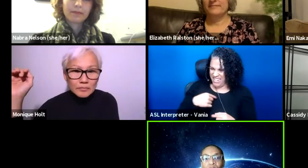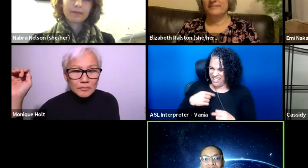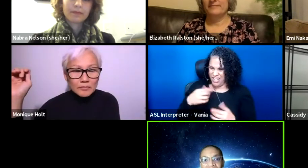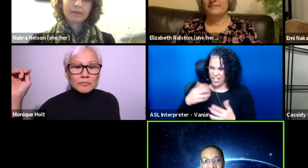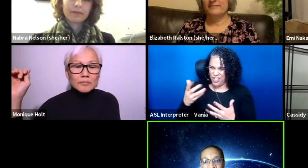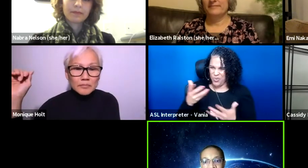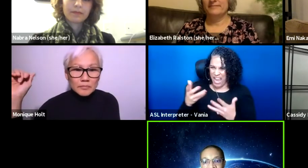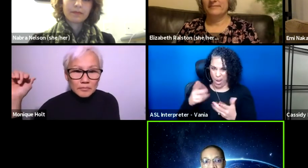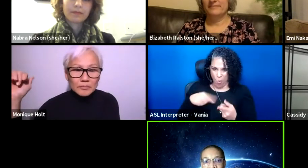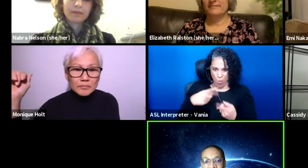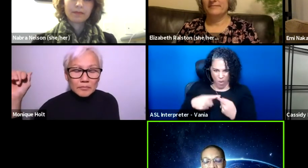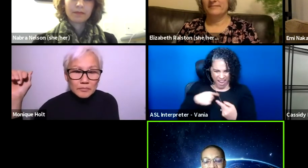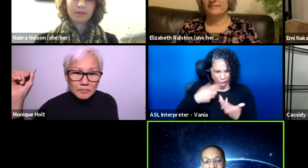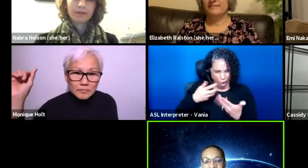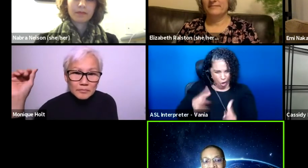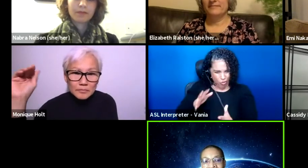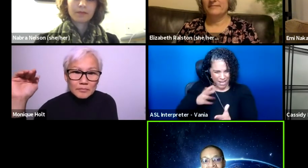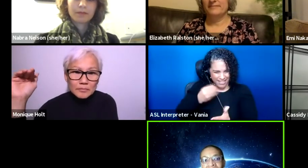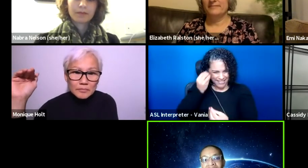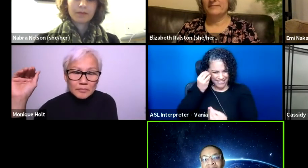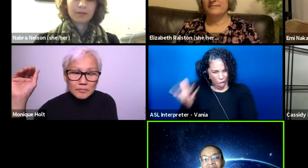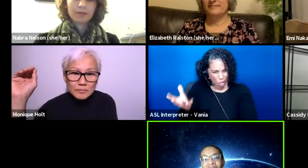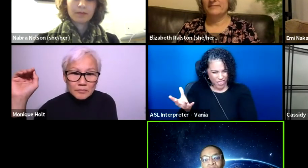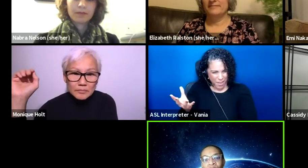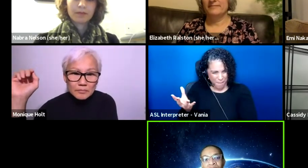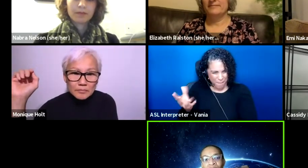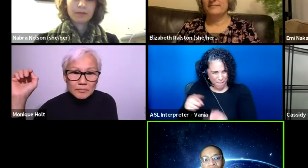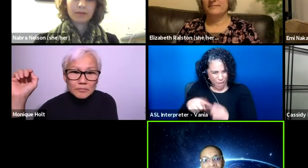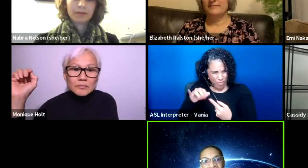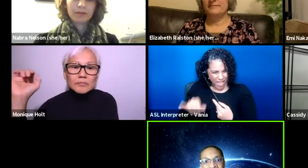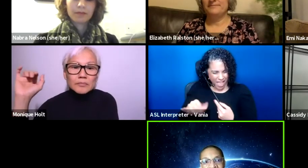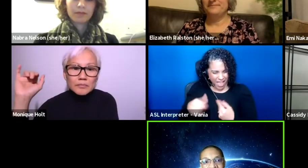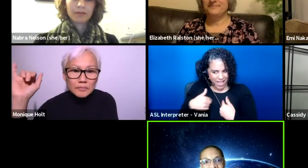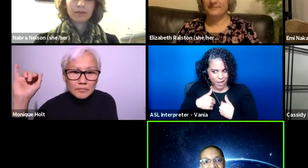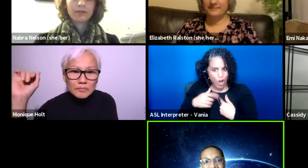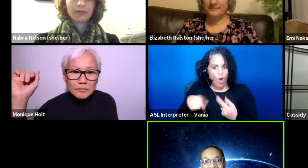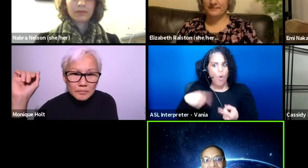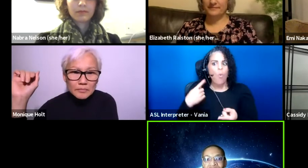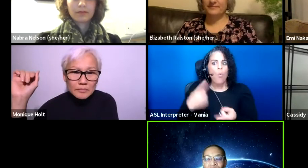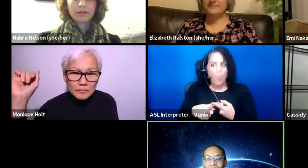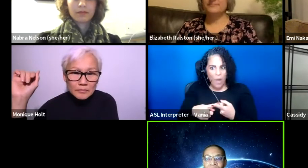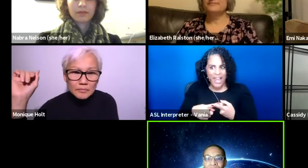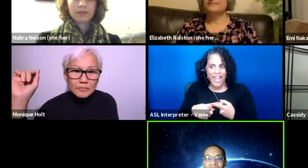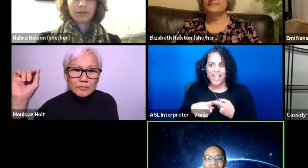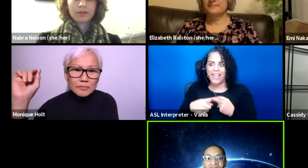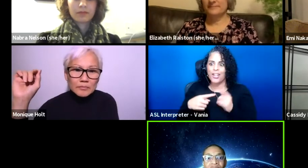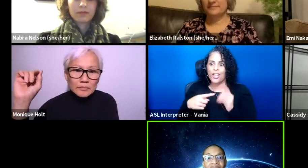once that conversation comes into play. And then when we reveal it, just for people to say, okay,